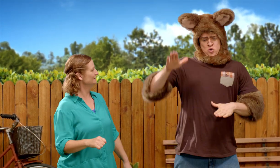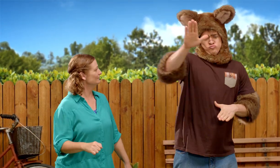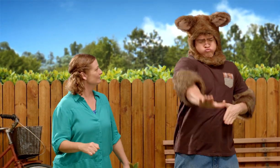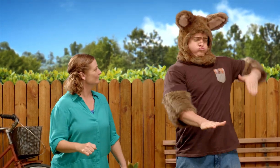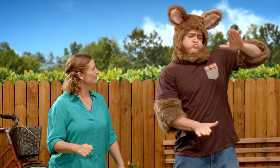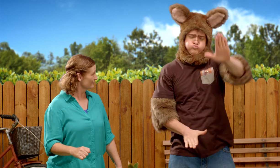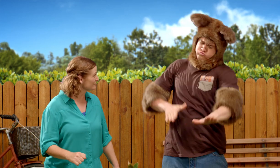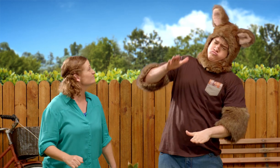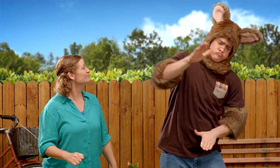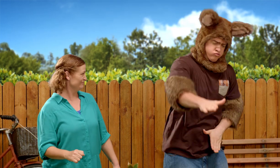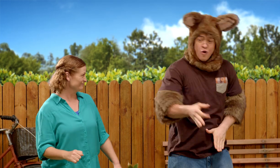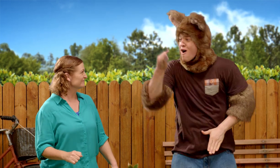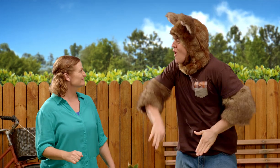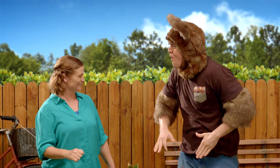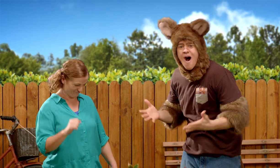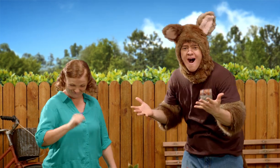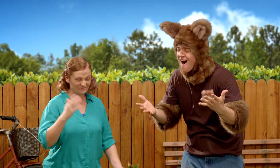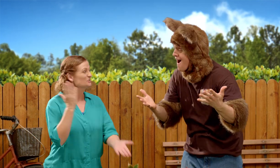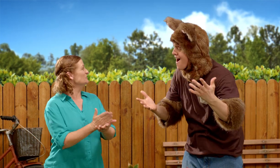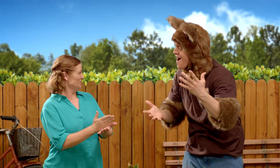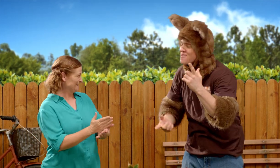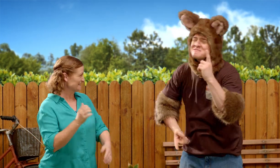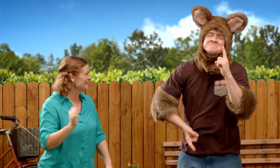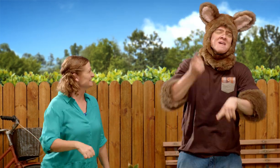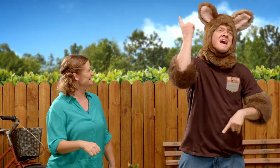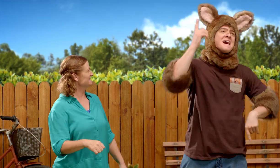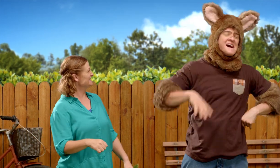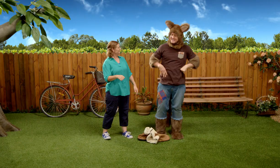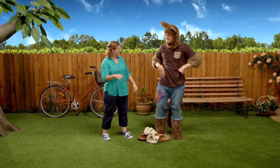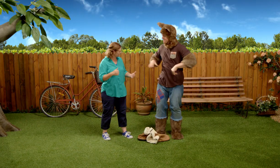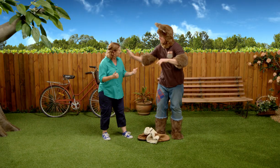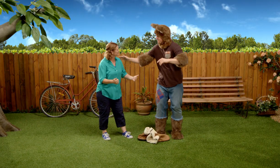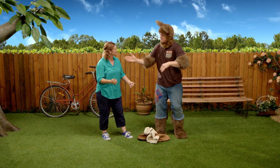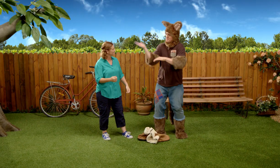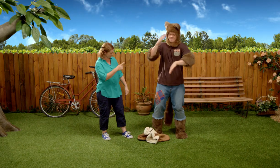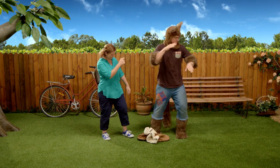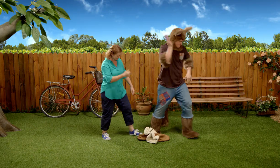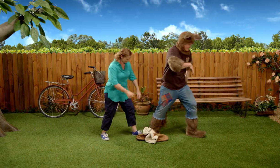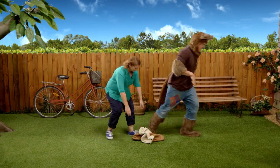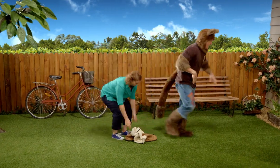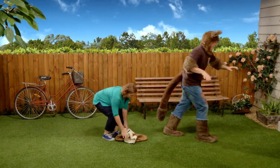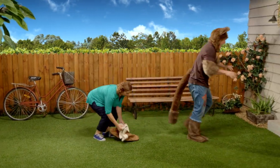But when I take bigger steps, I don't need as many. That's right. I get it now. Come on let's go.